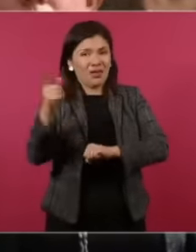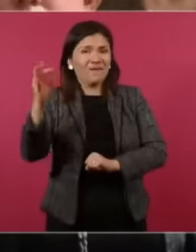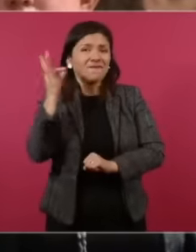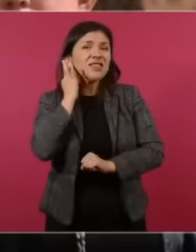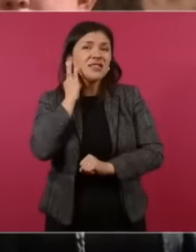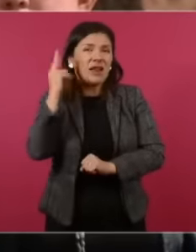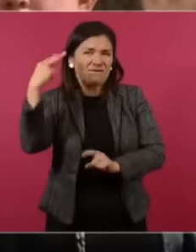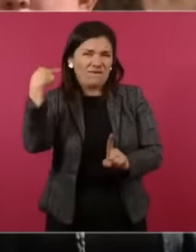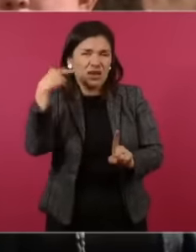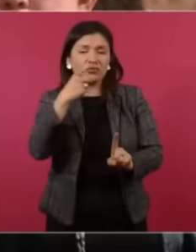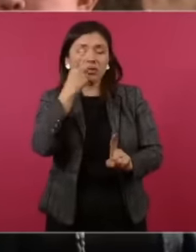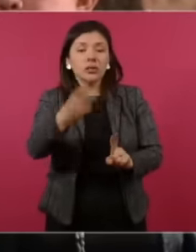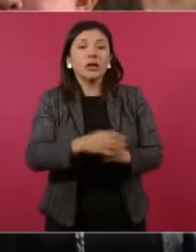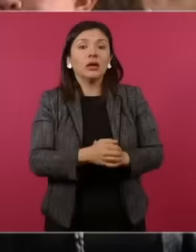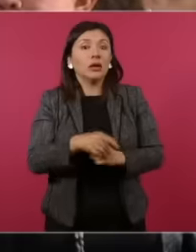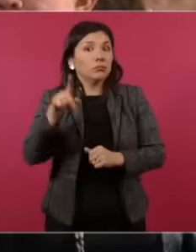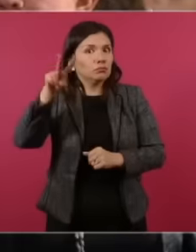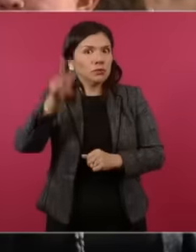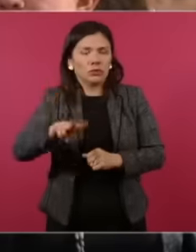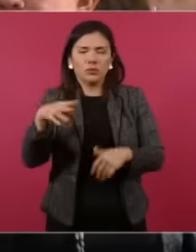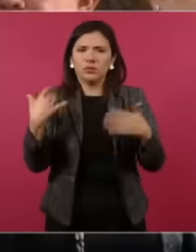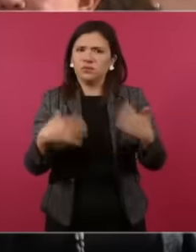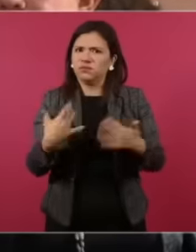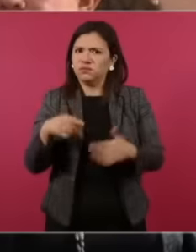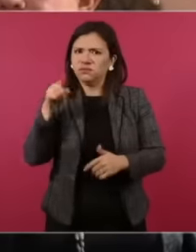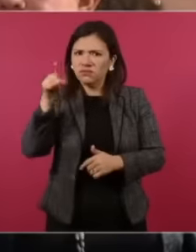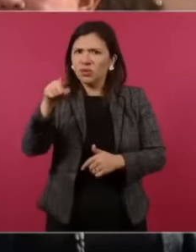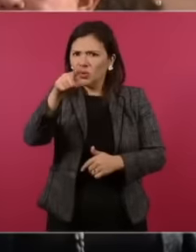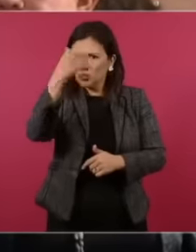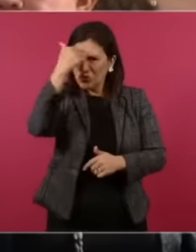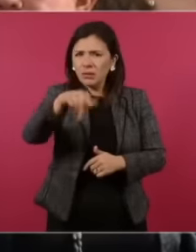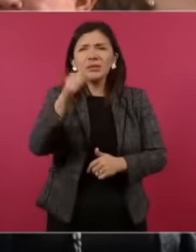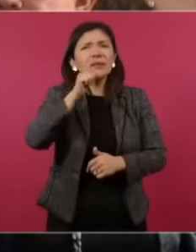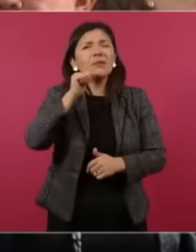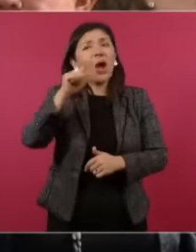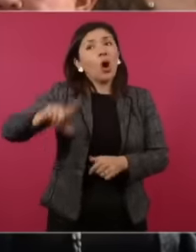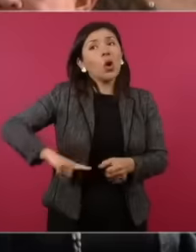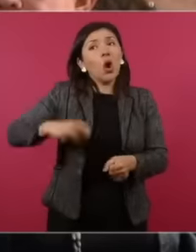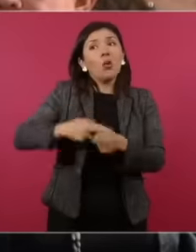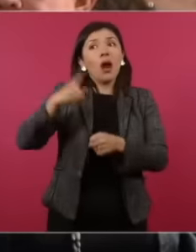Veracruz prosecutor's office that really president you praise them a lot to the governors but the